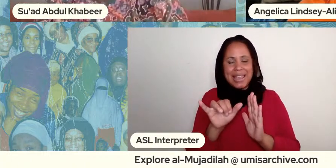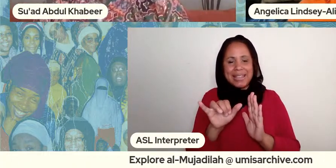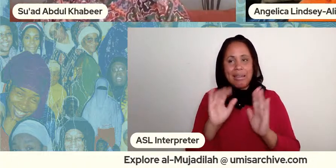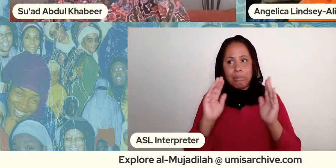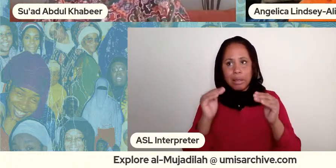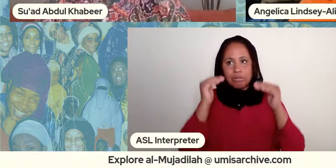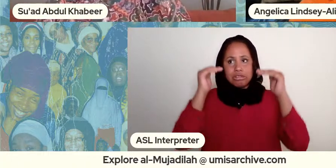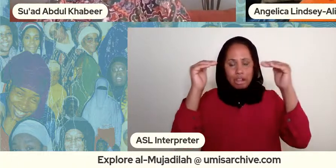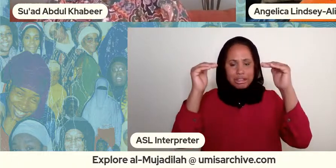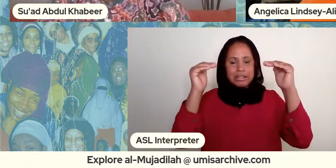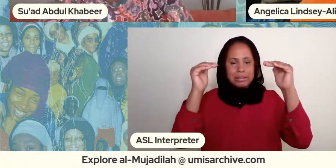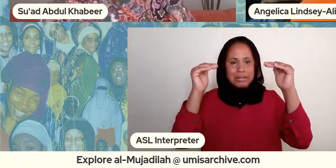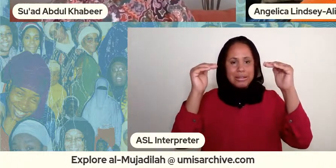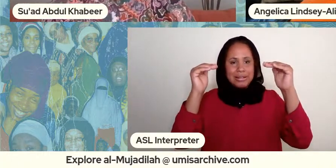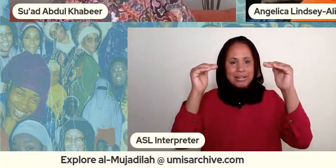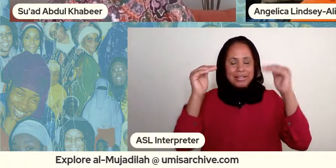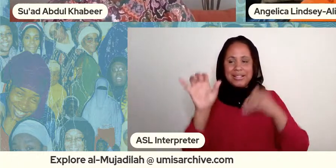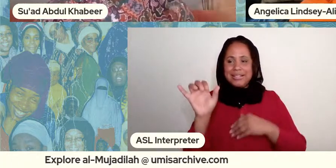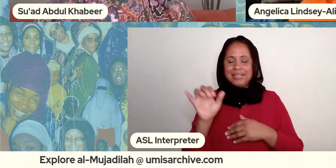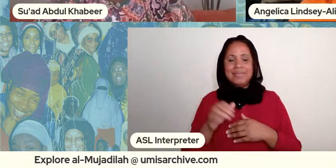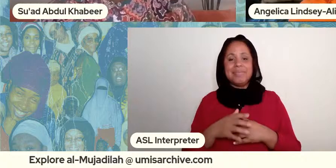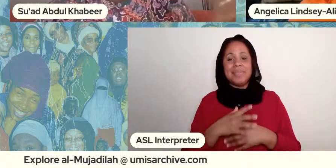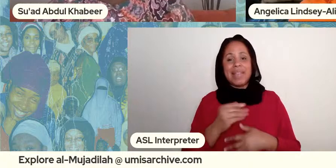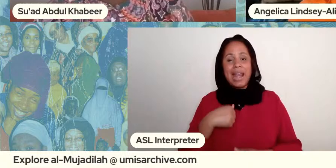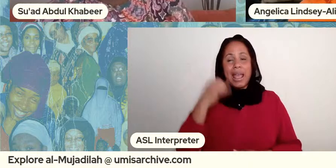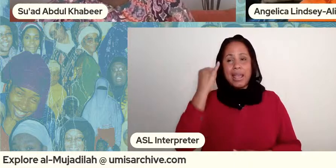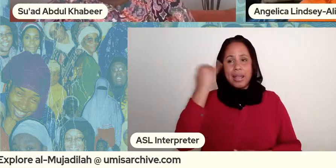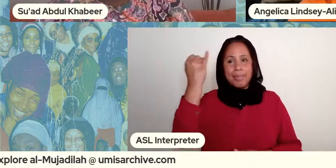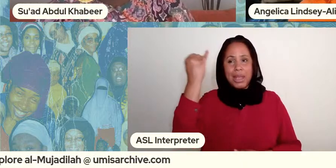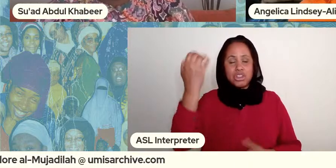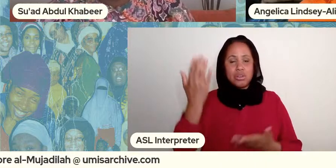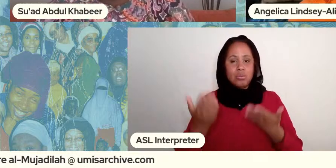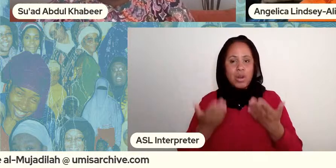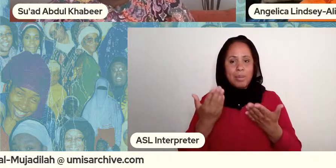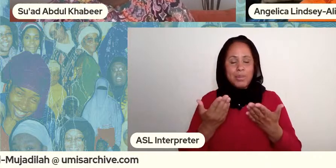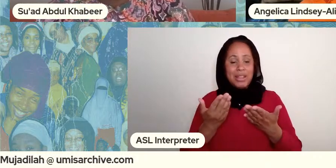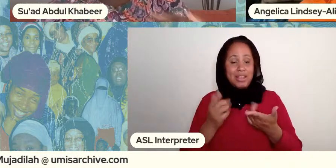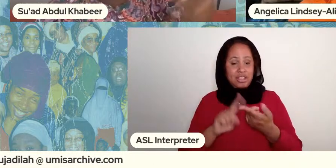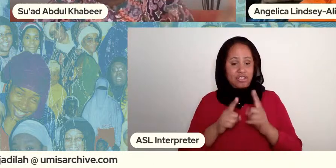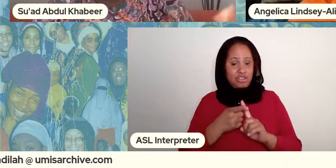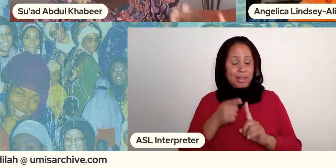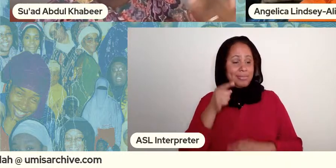don't like what my mother had and i imagine it was probably that friend right who's a part of that